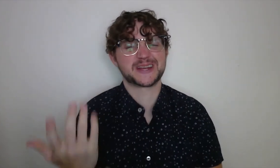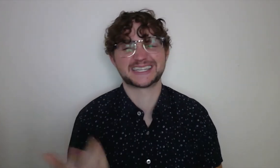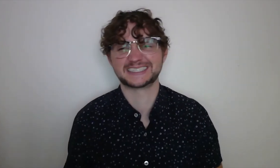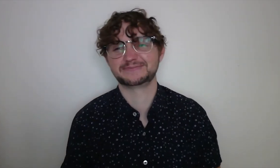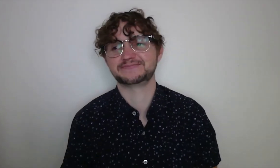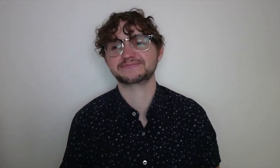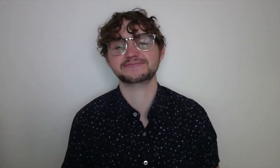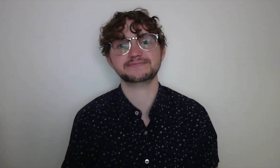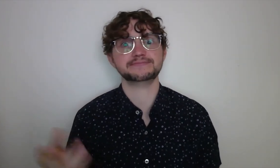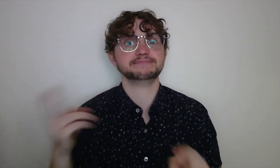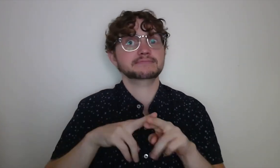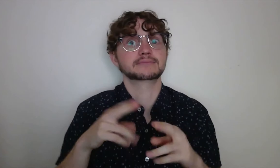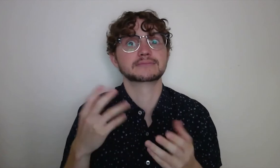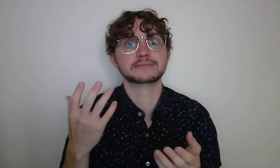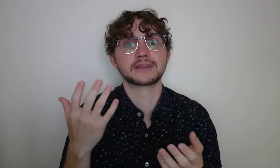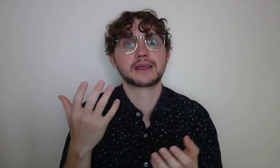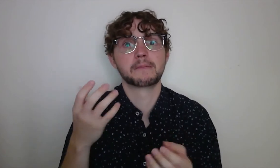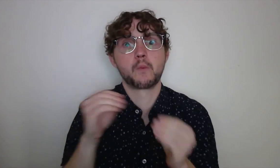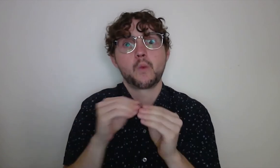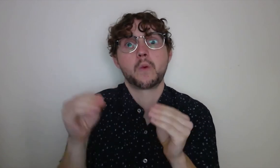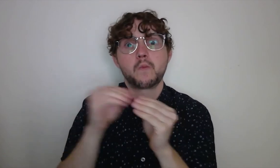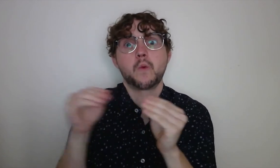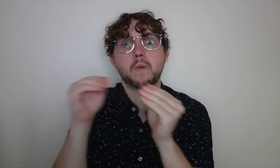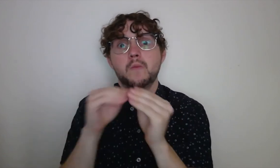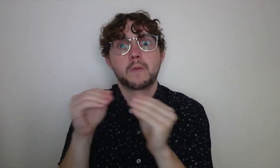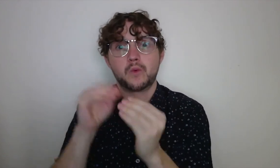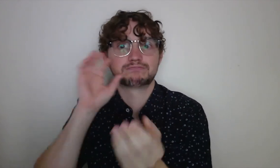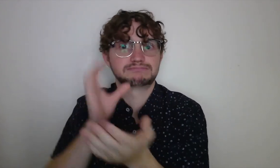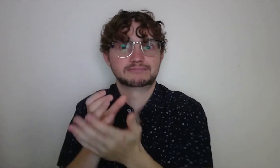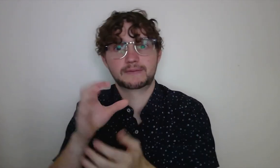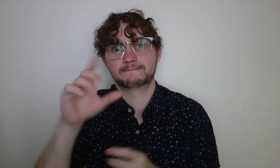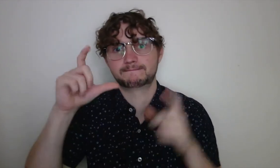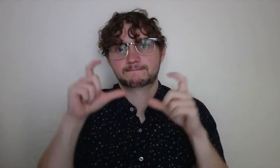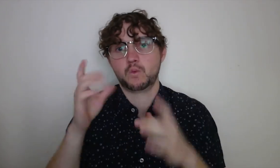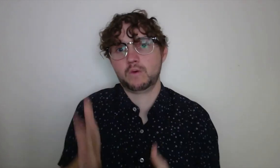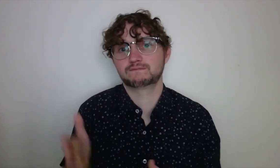for that morning with the dew and the fog. The hair on my arms